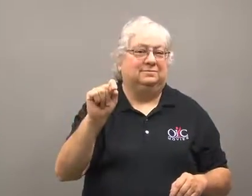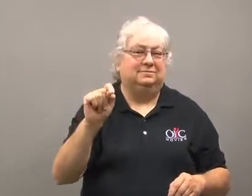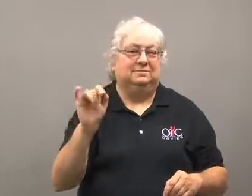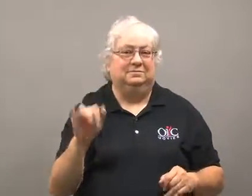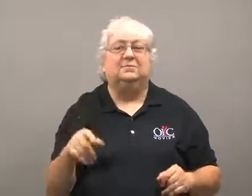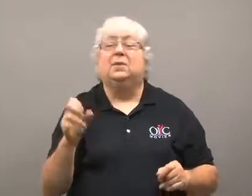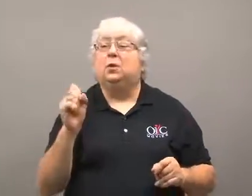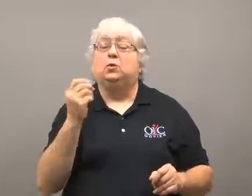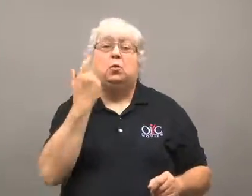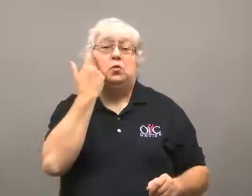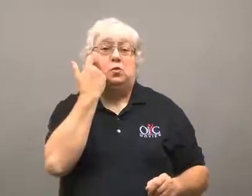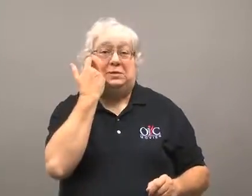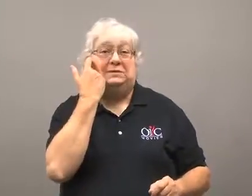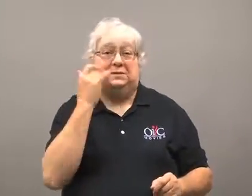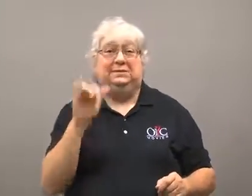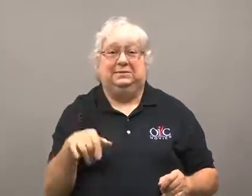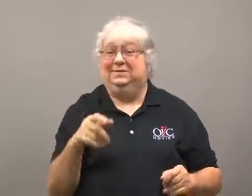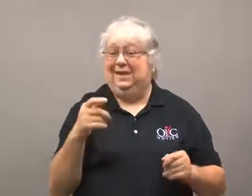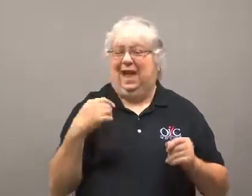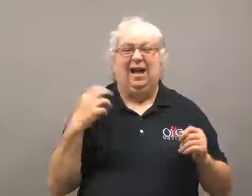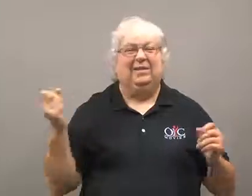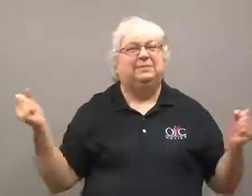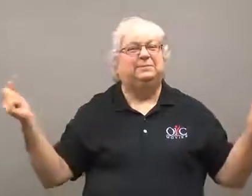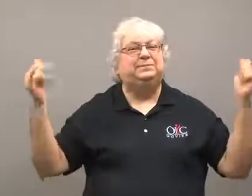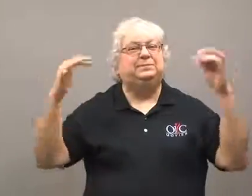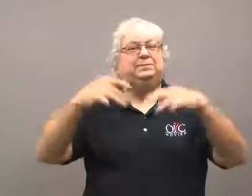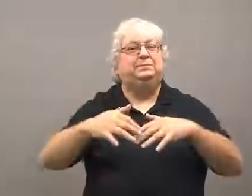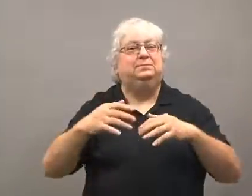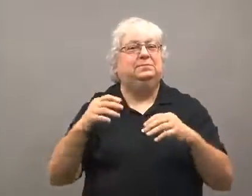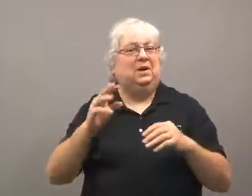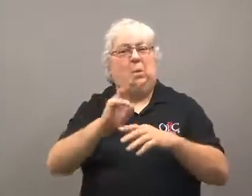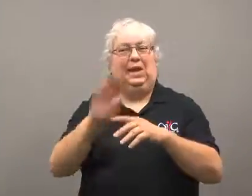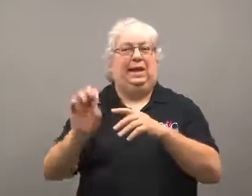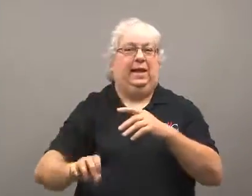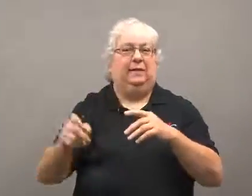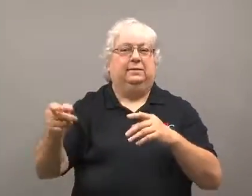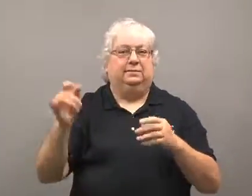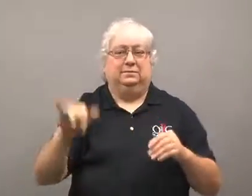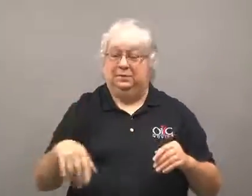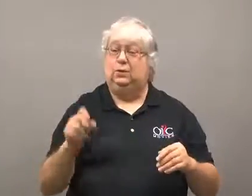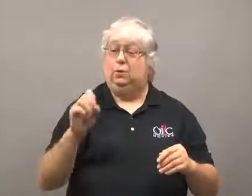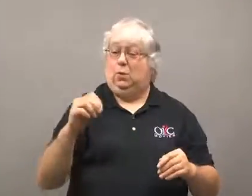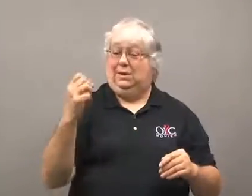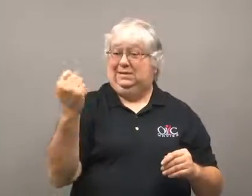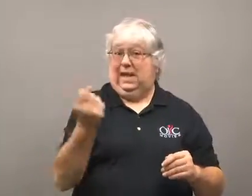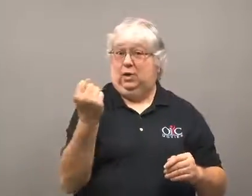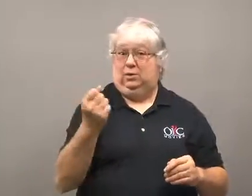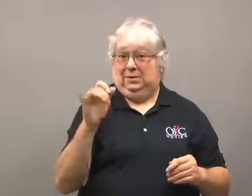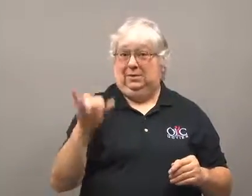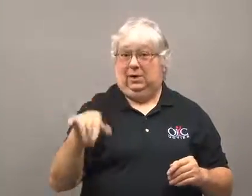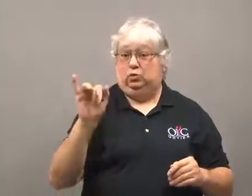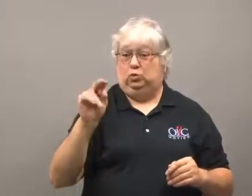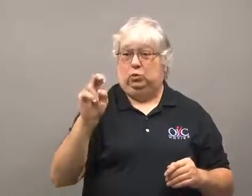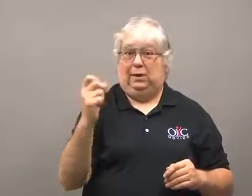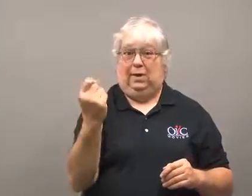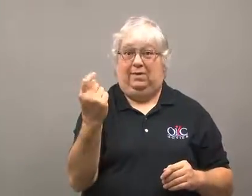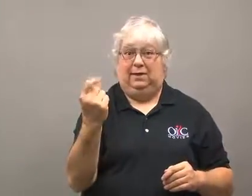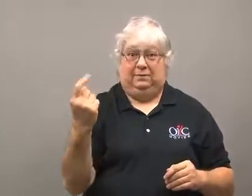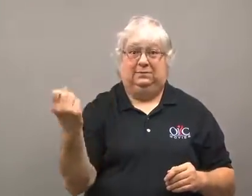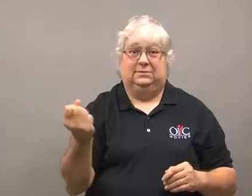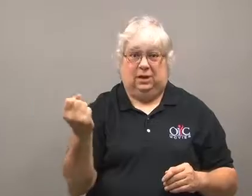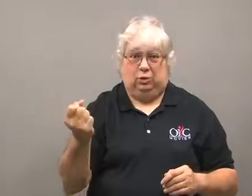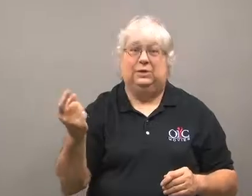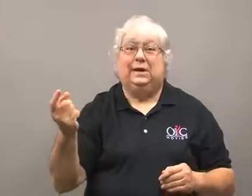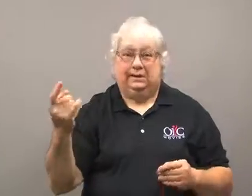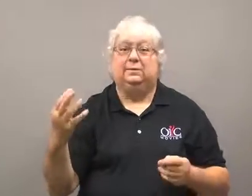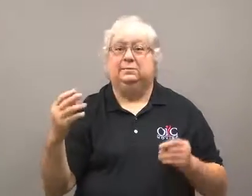On Saturday, June 11, during their weekend convention,